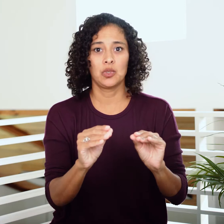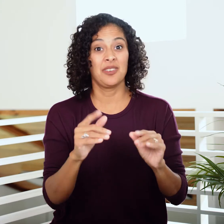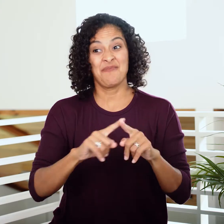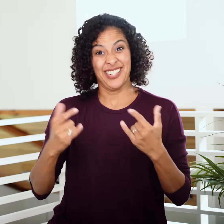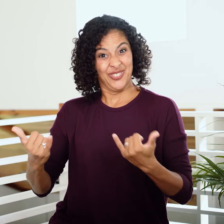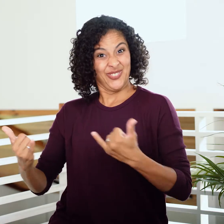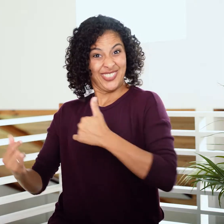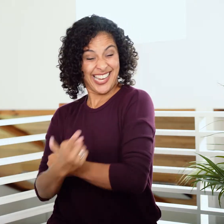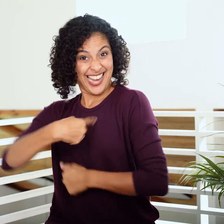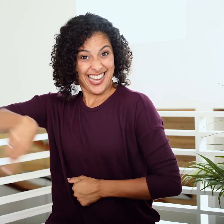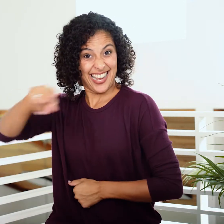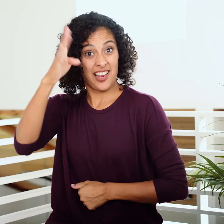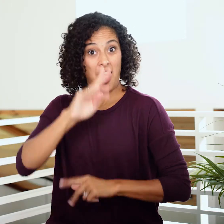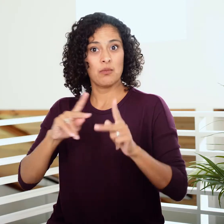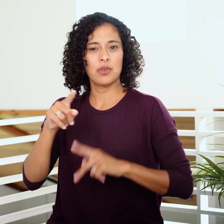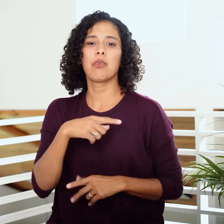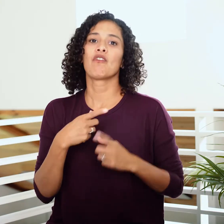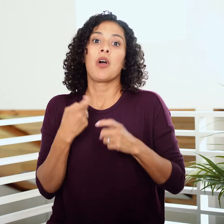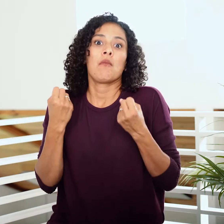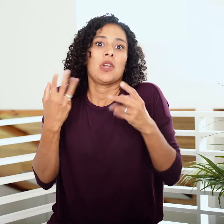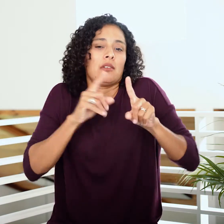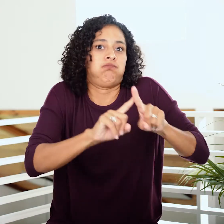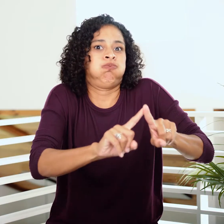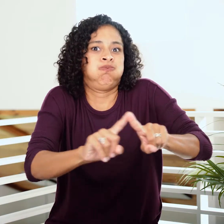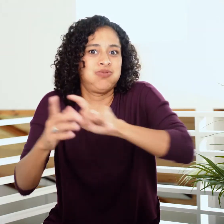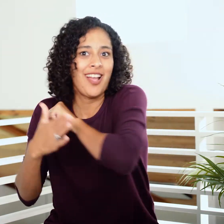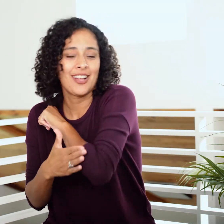But today God’s people are from many nations,